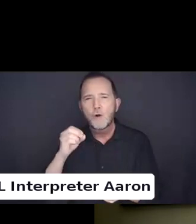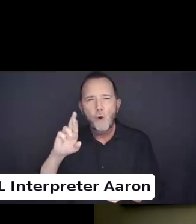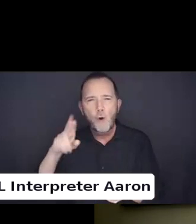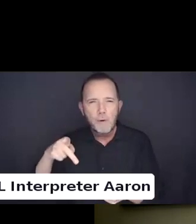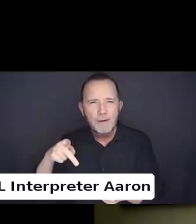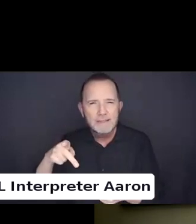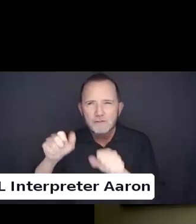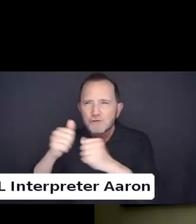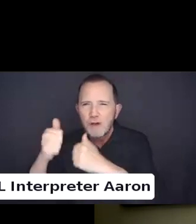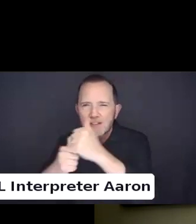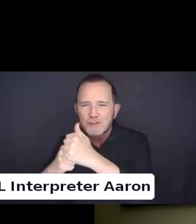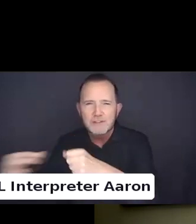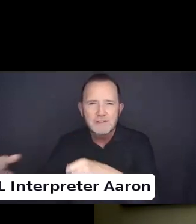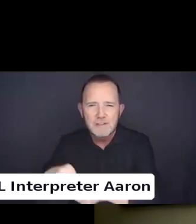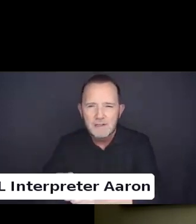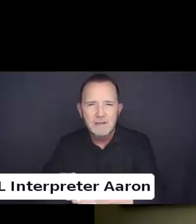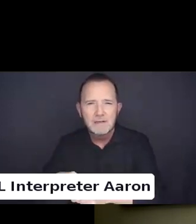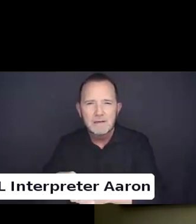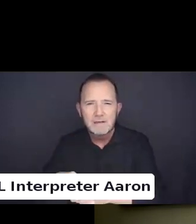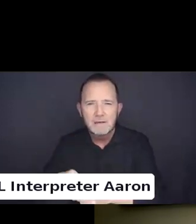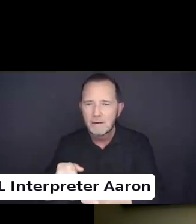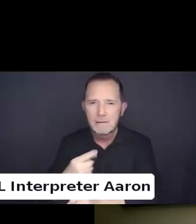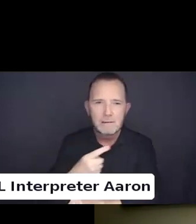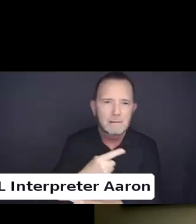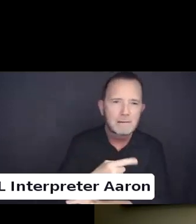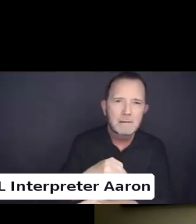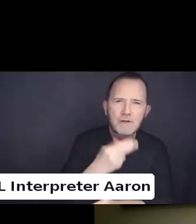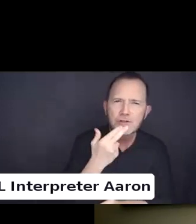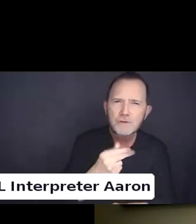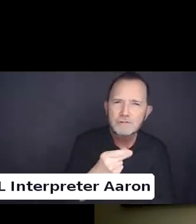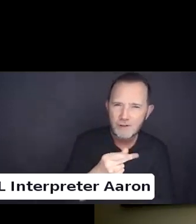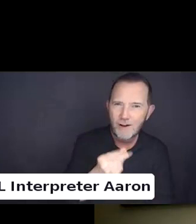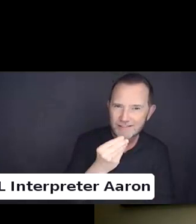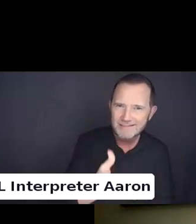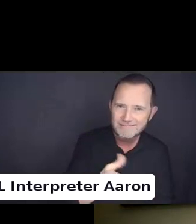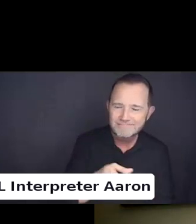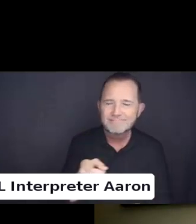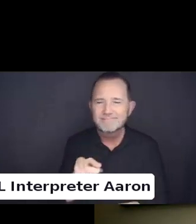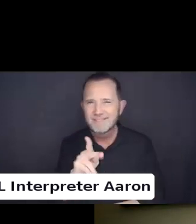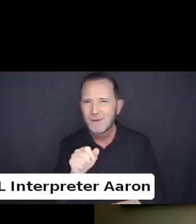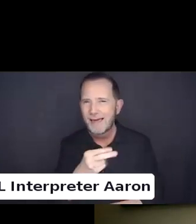By the way, Catherine, I love dogs. But what I would say about the future.